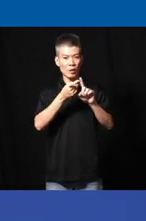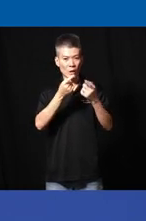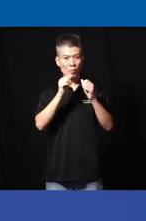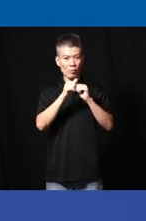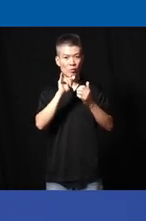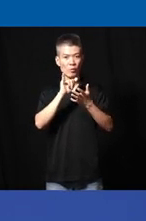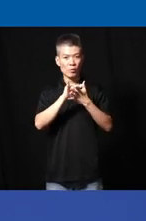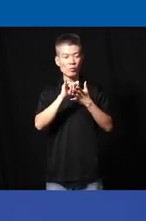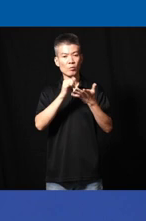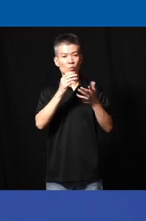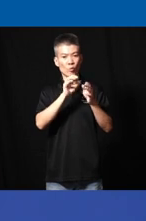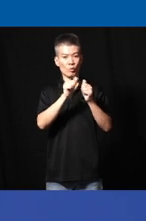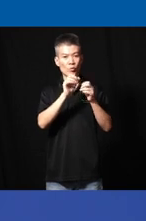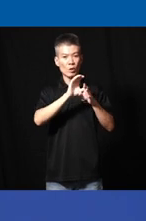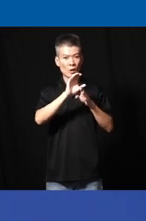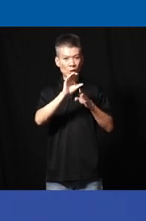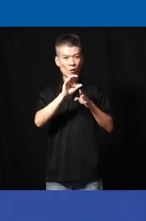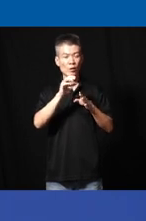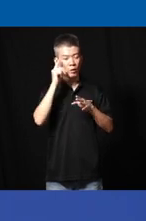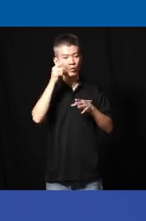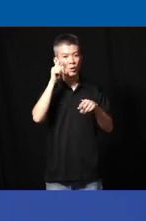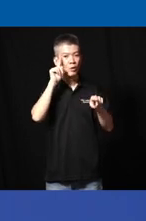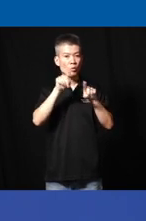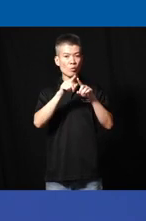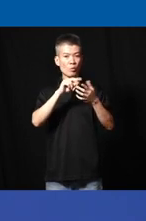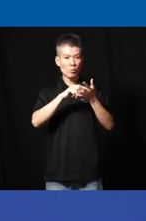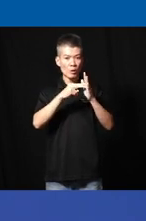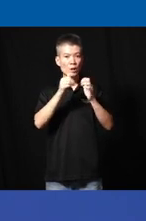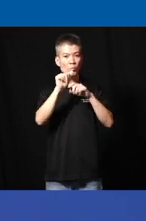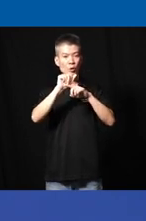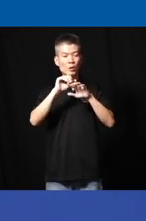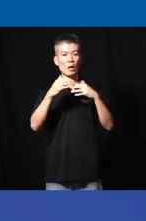you agree and uh I think you will agree but what would it mean in practice how can what what would